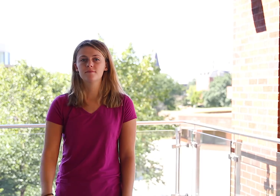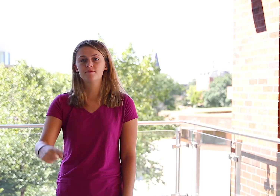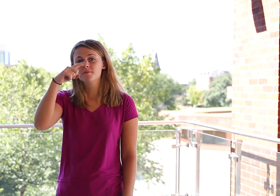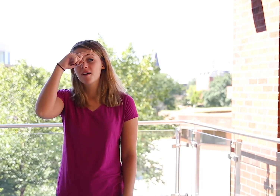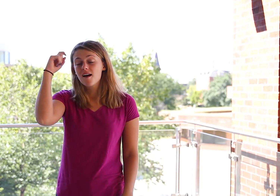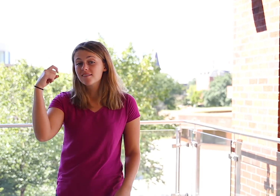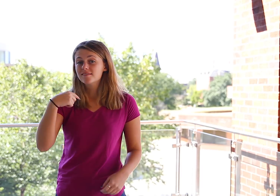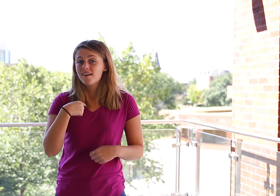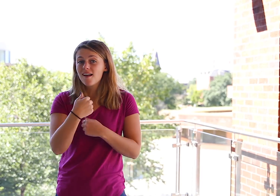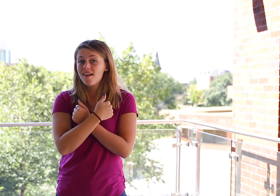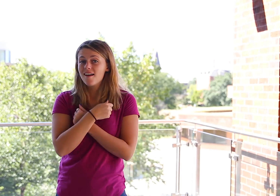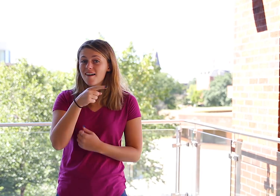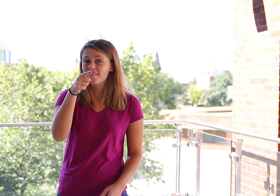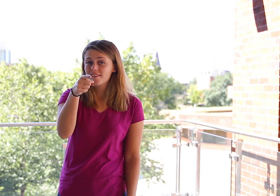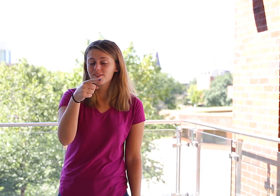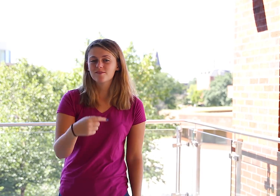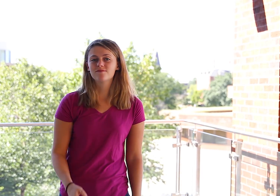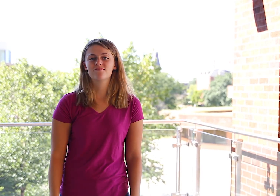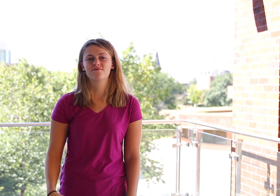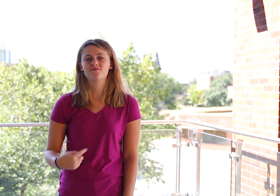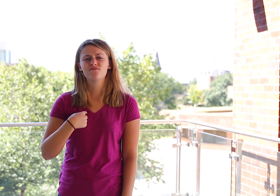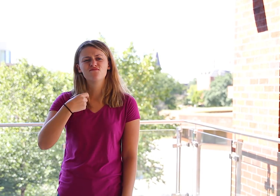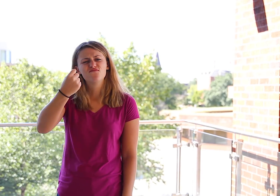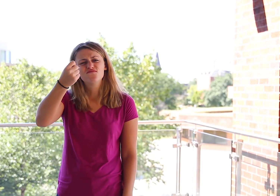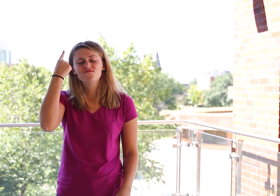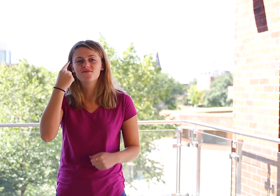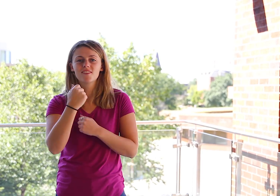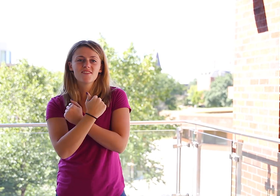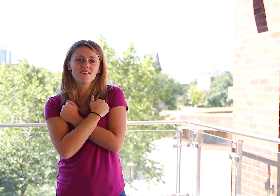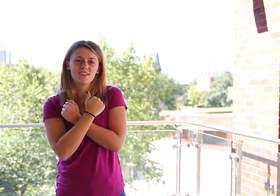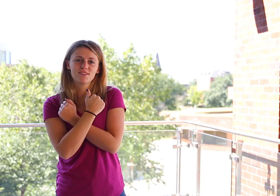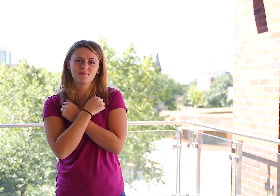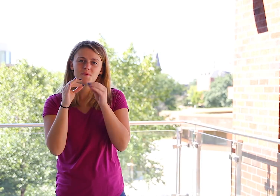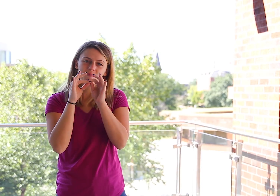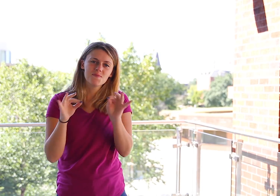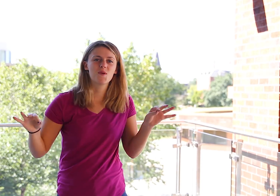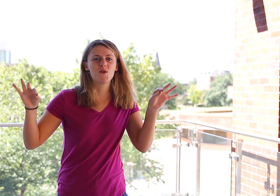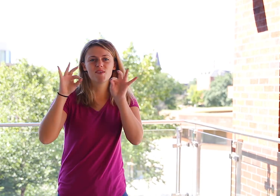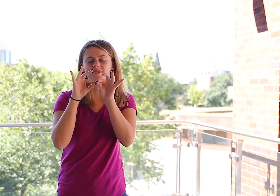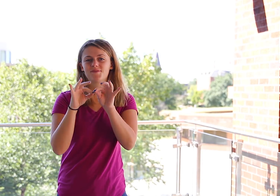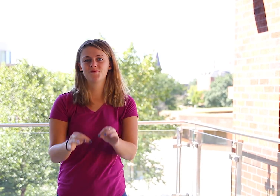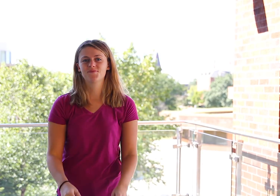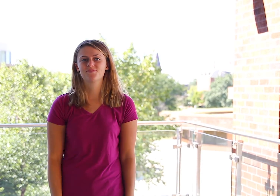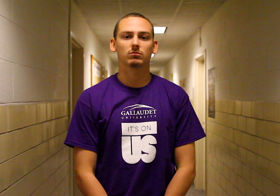Because I love you, I understand that affection is important.